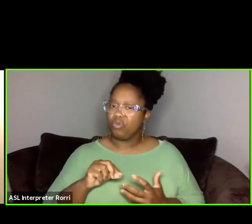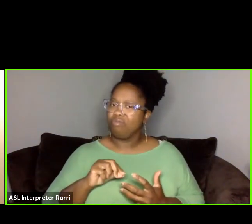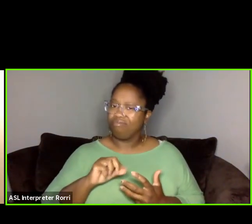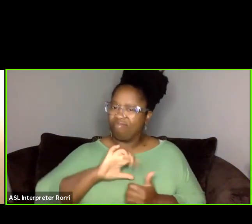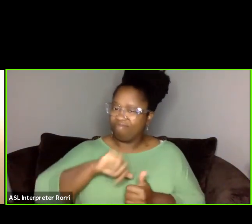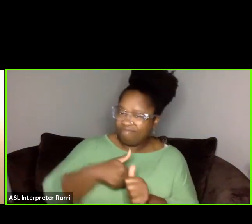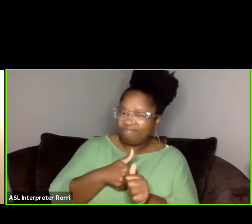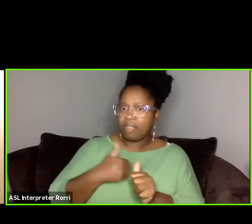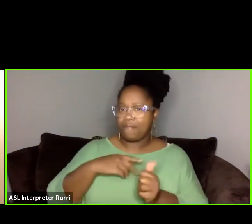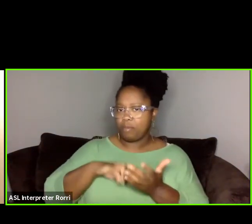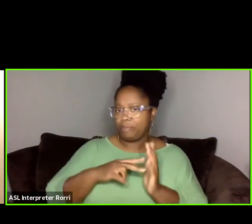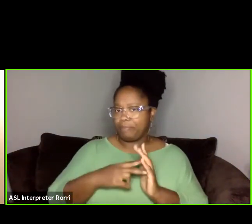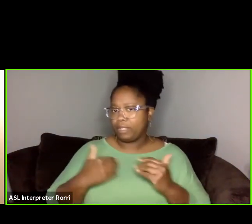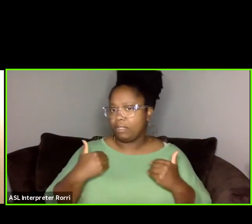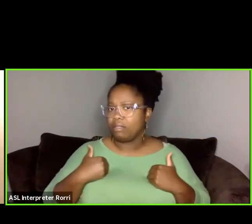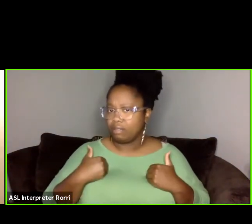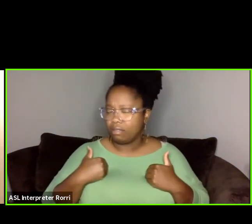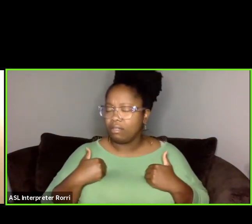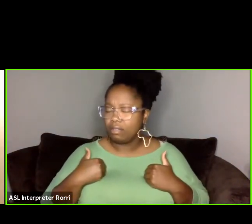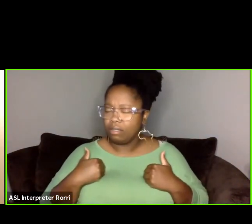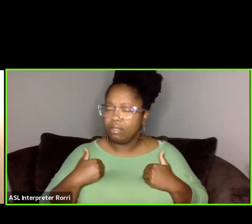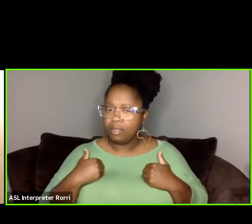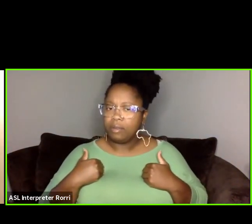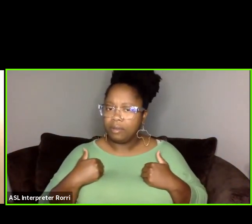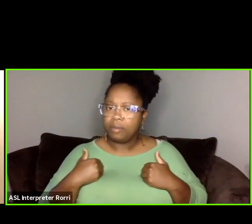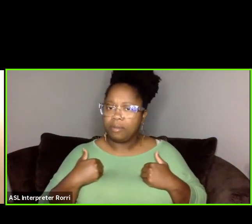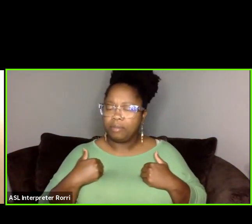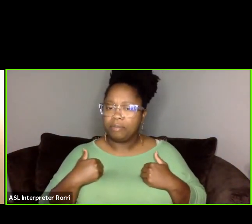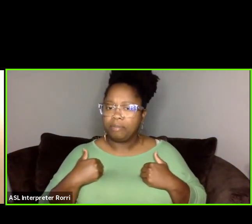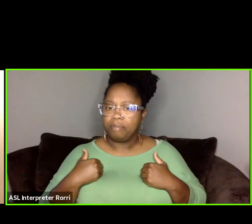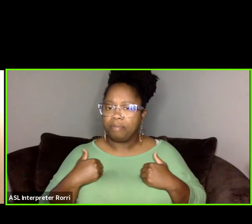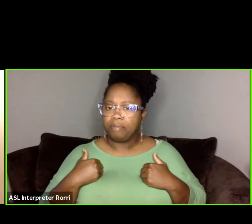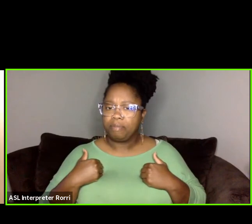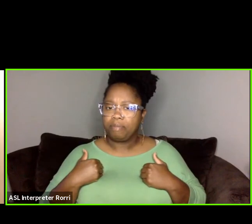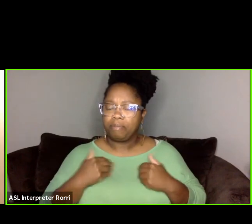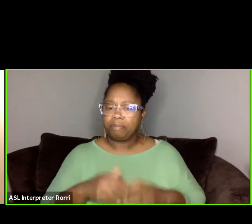And so I generally, as, you know, when I'm speaking